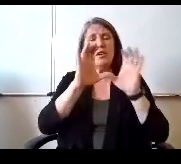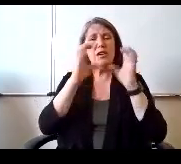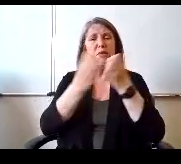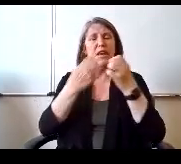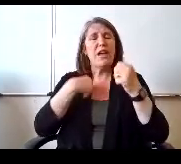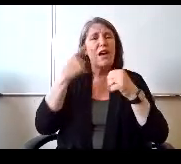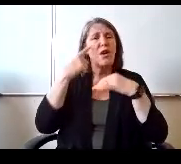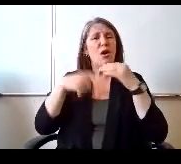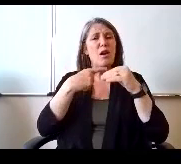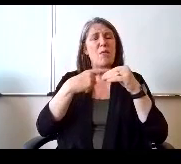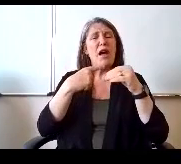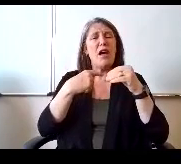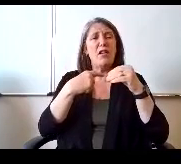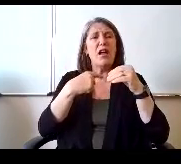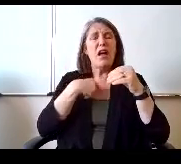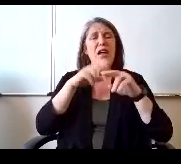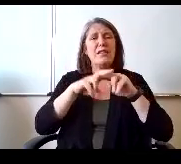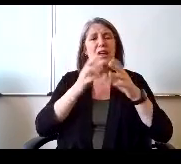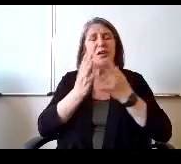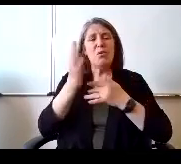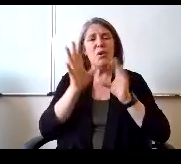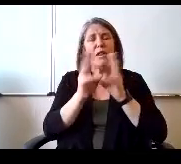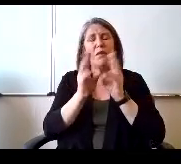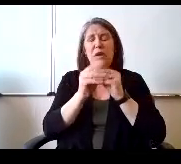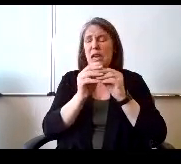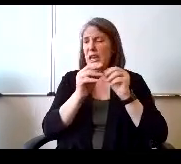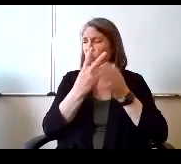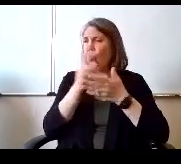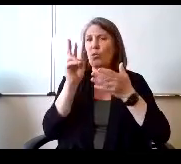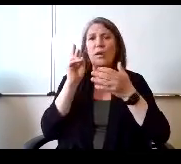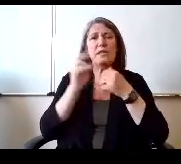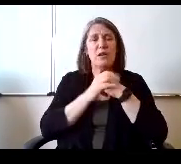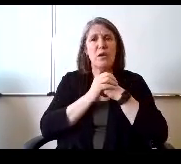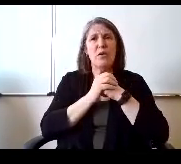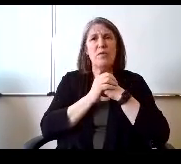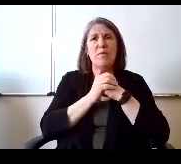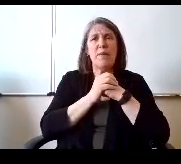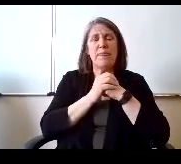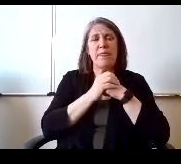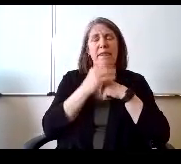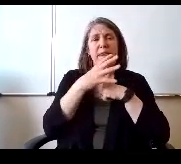I heard about 'cause I sat through the meeting 2 weeks ago and.